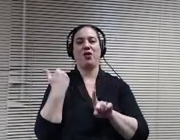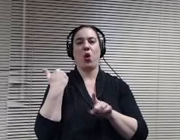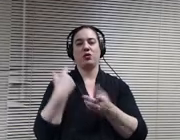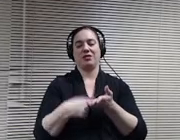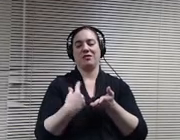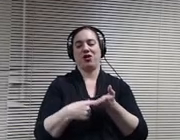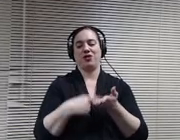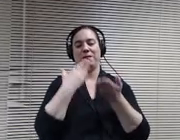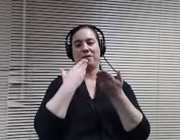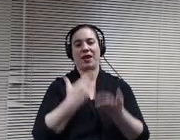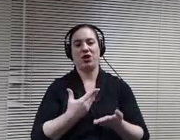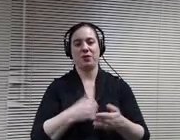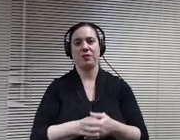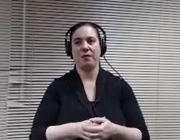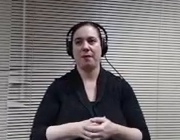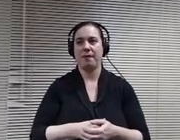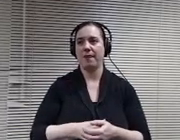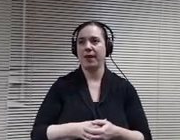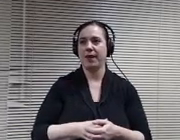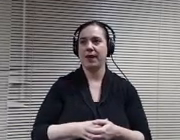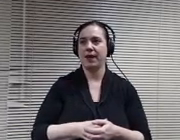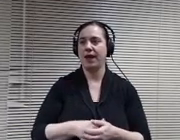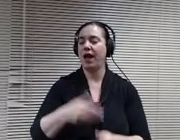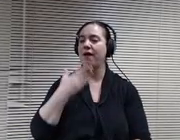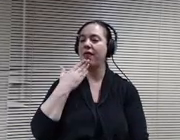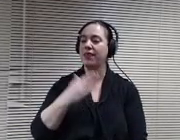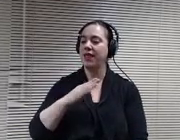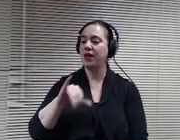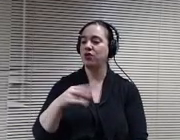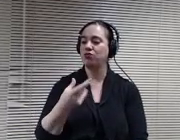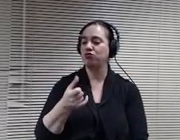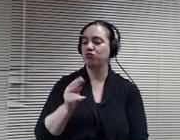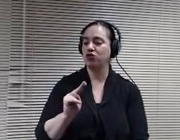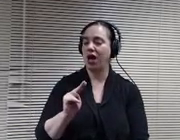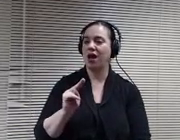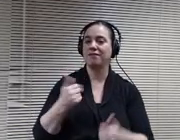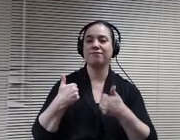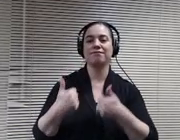Thank you John. Outstanding summary. As always, appreciate it. Any other questions or comments.